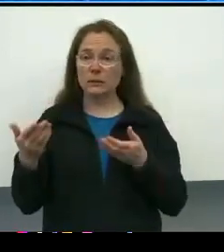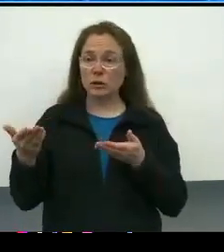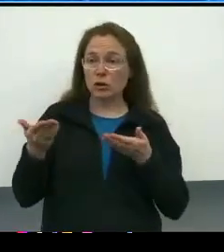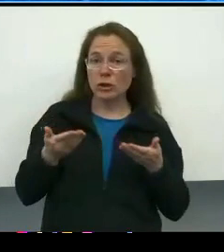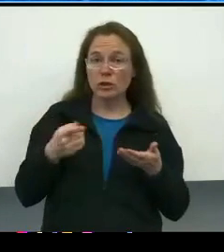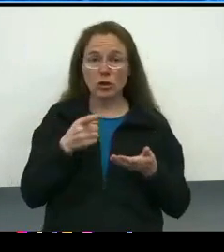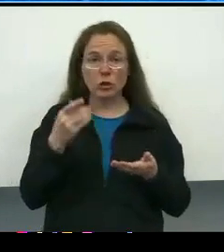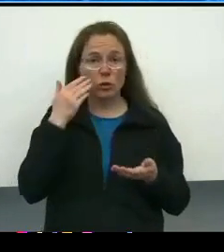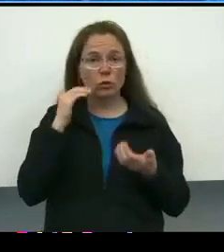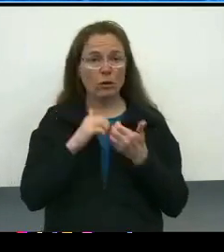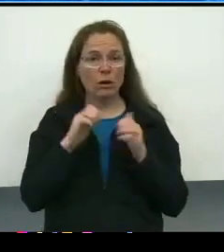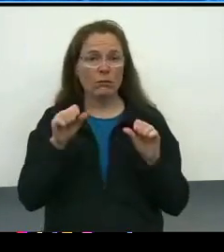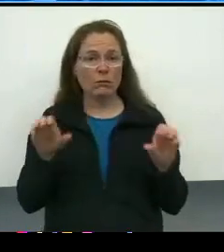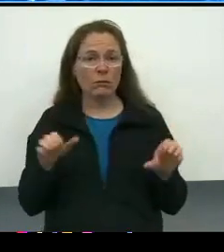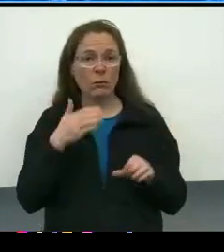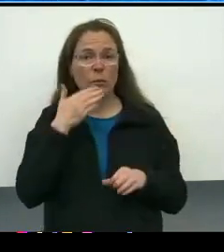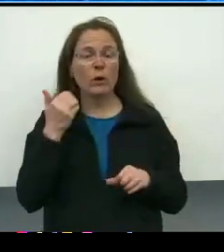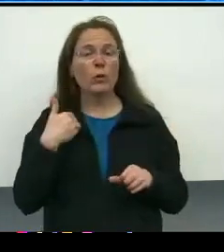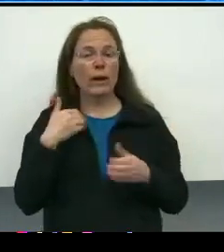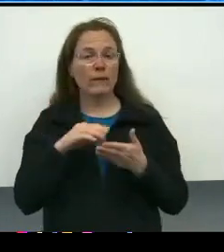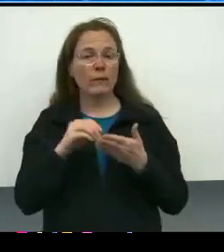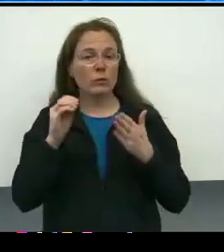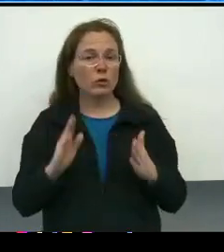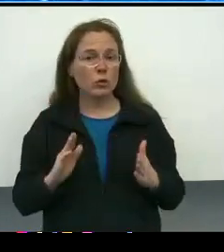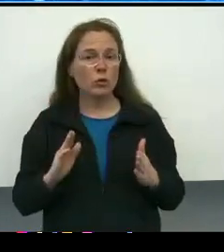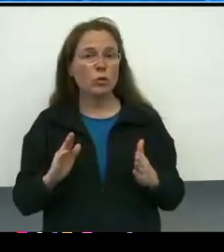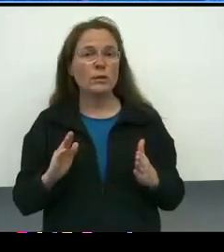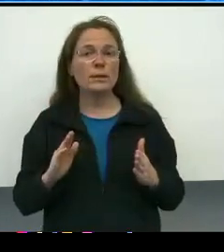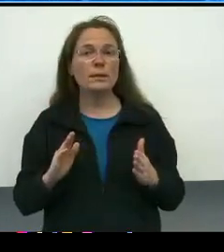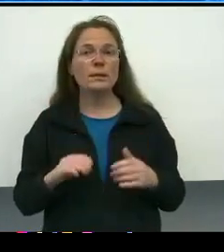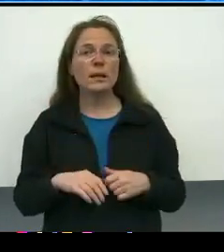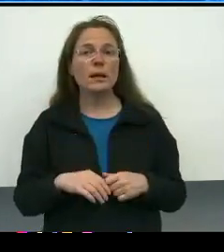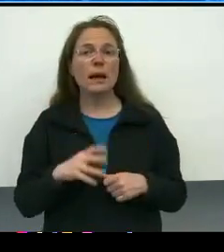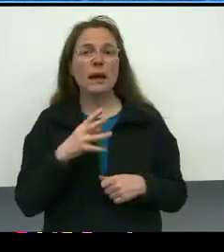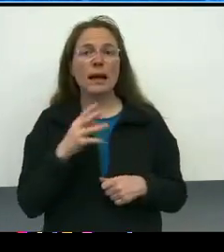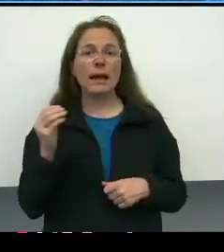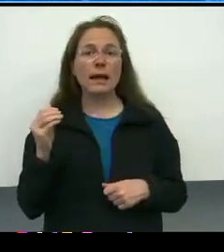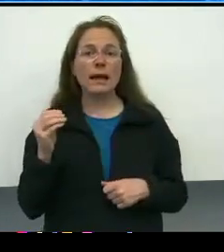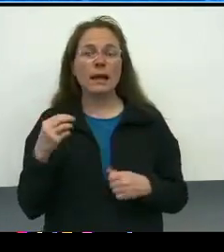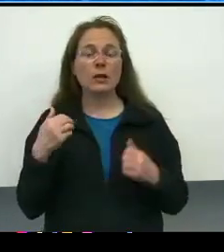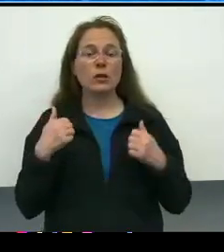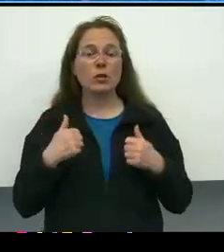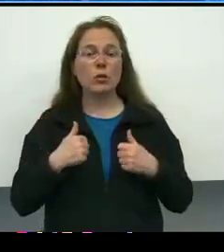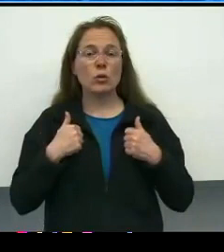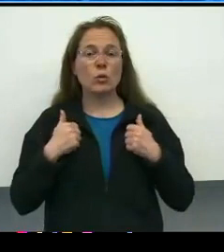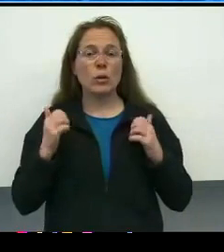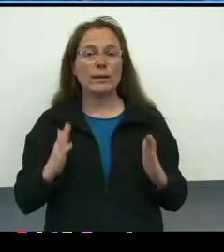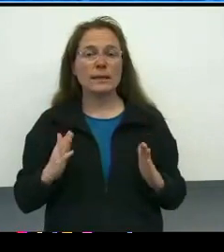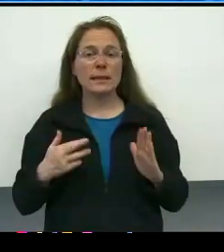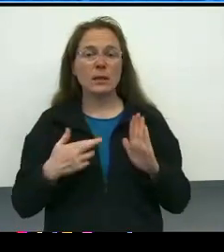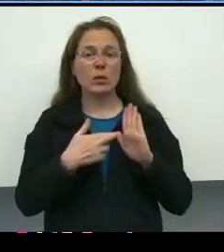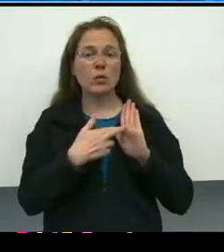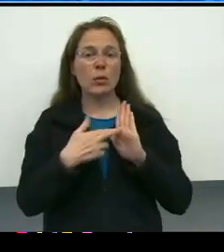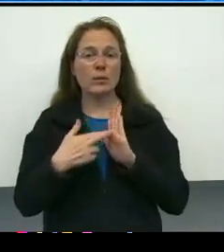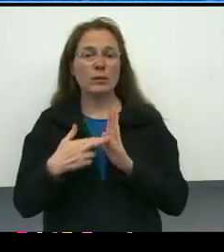So we have some student, well, medical student and also resident representation, and school of medicine representation,